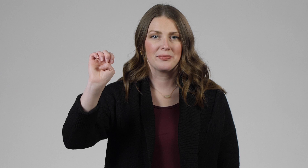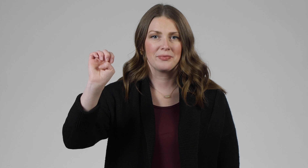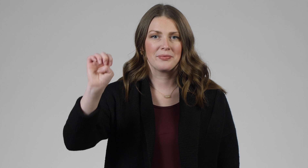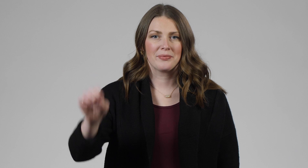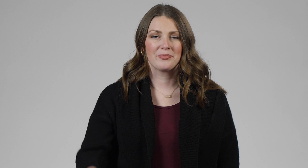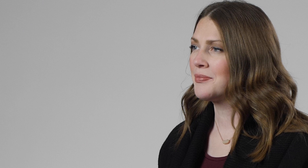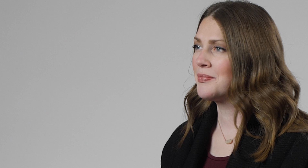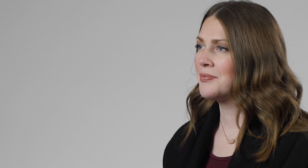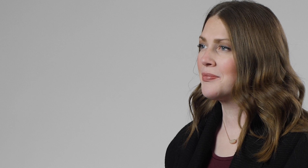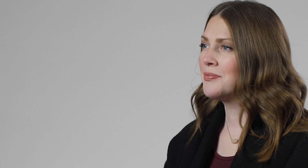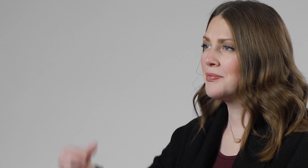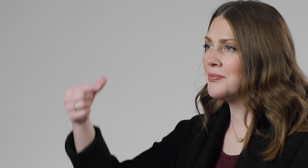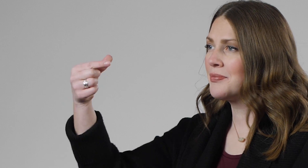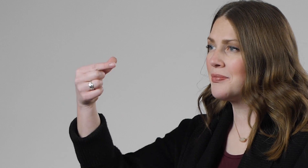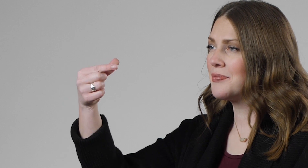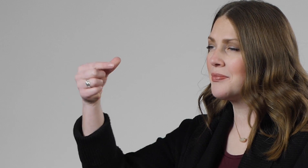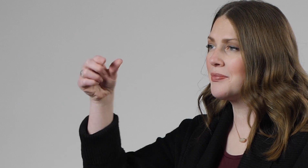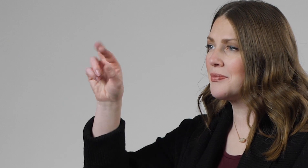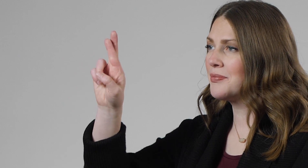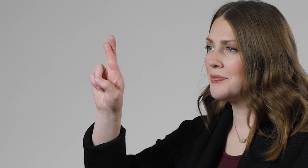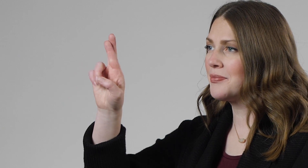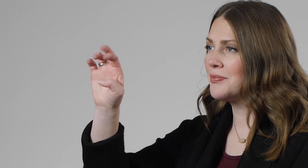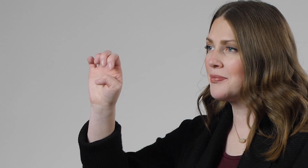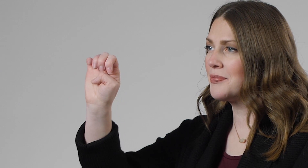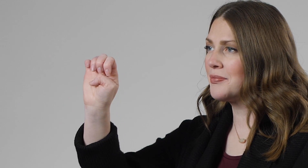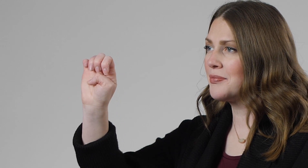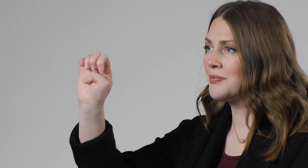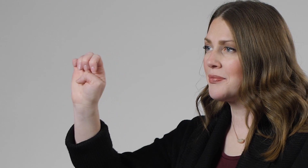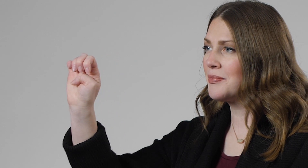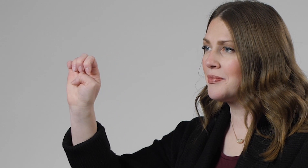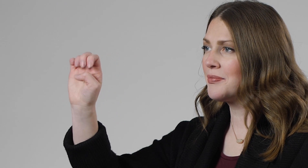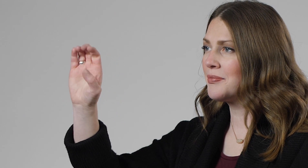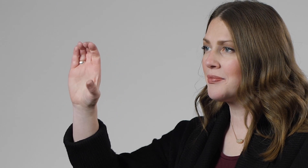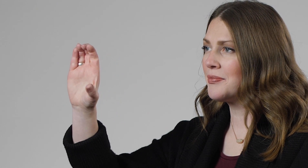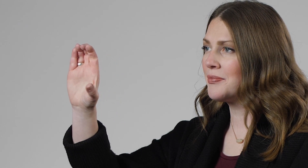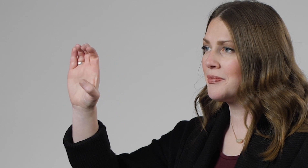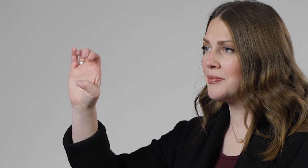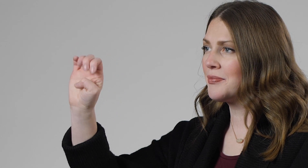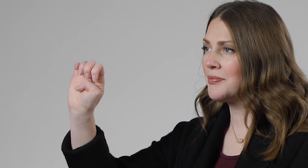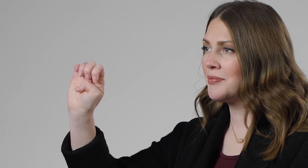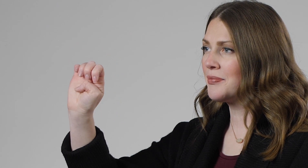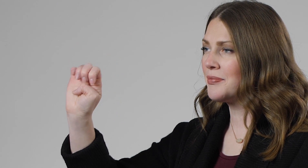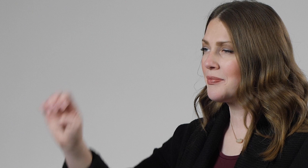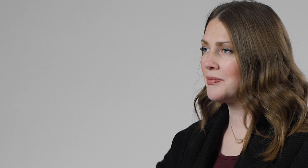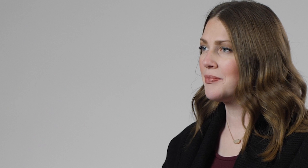do